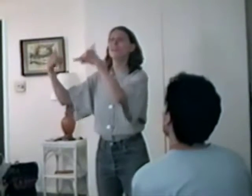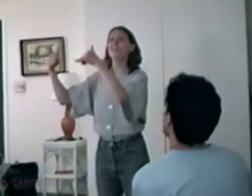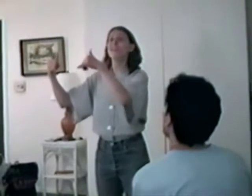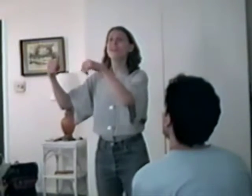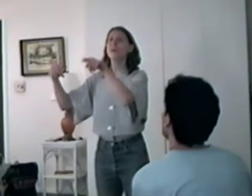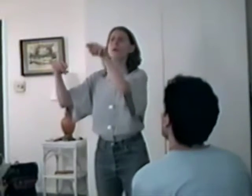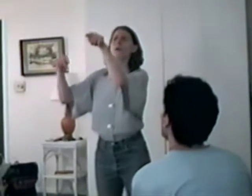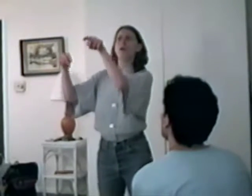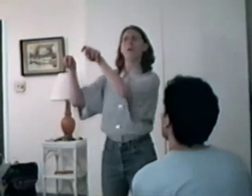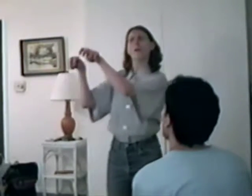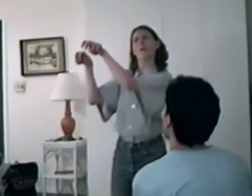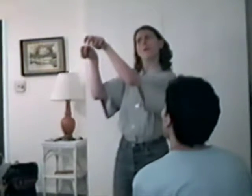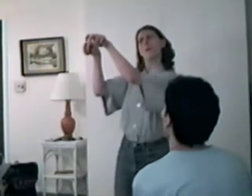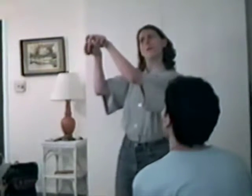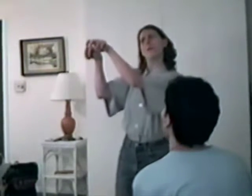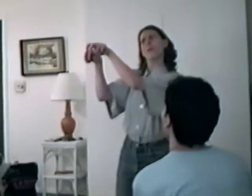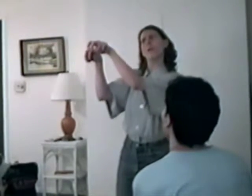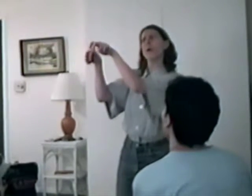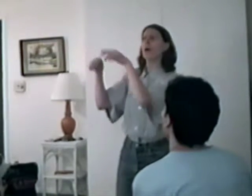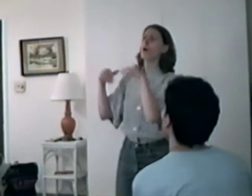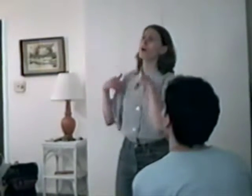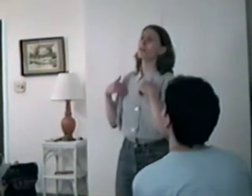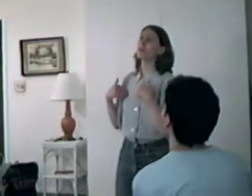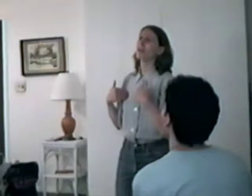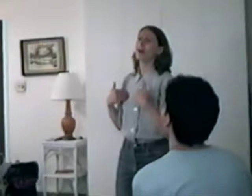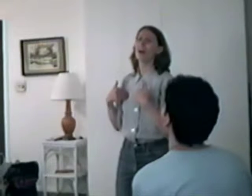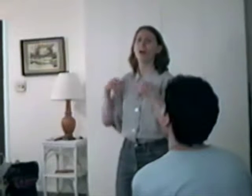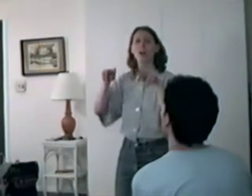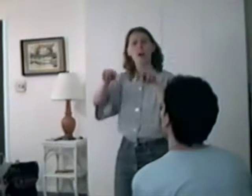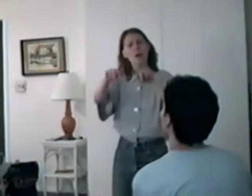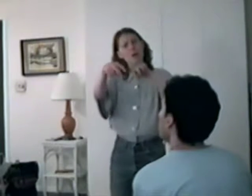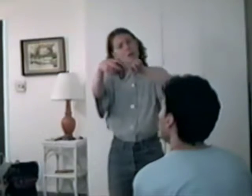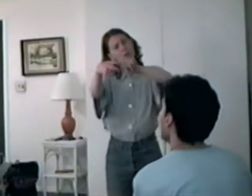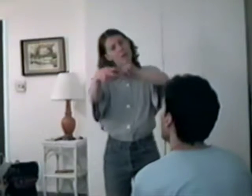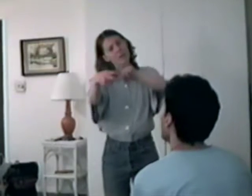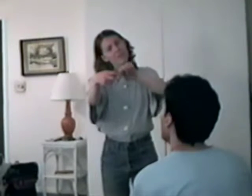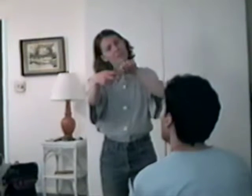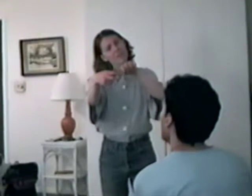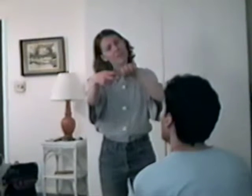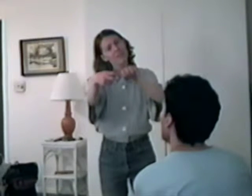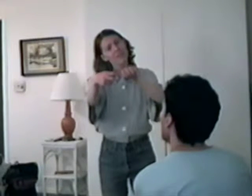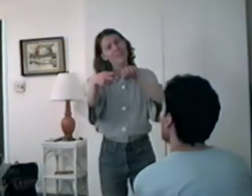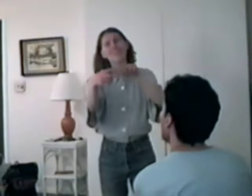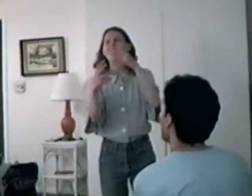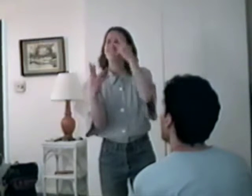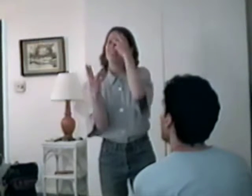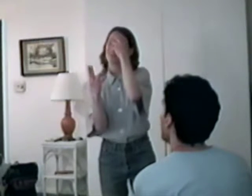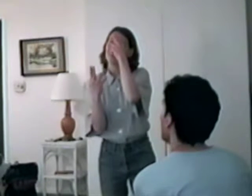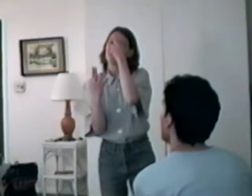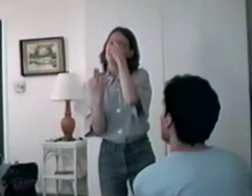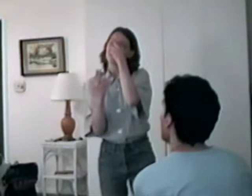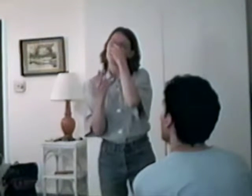2 close your eyes and 3 in the nursery fast asleep1 say a prayer and